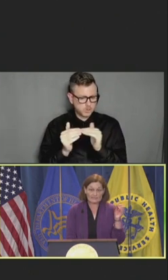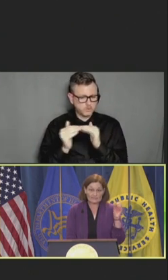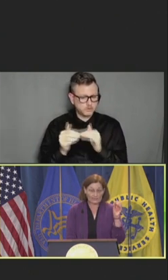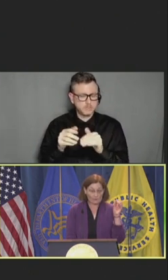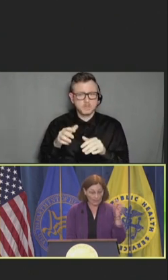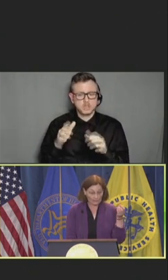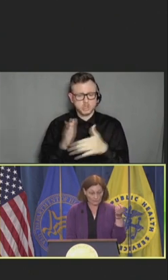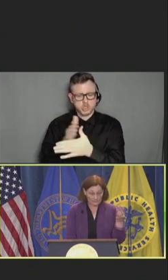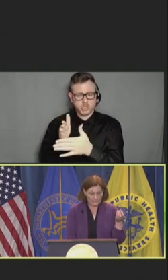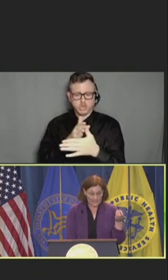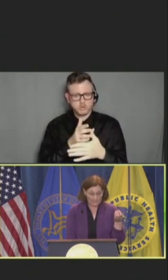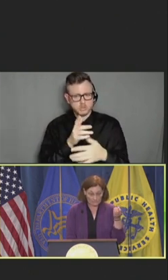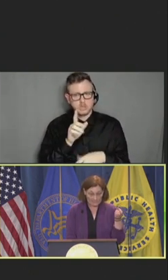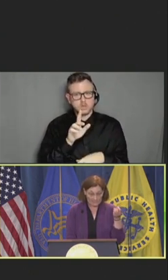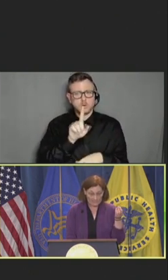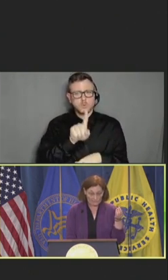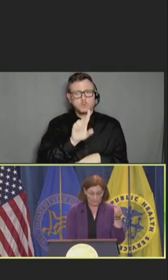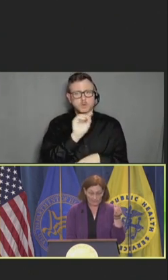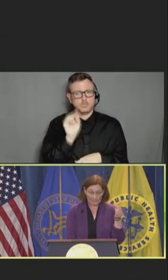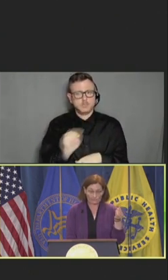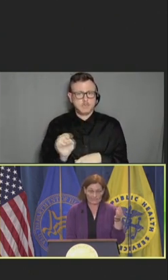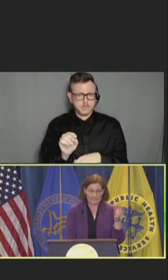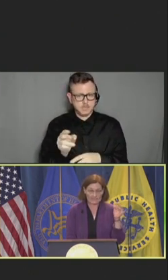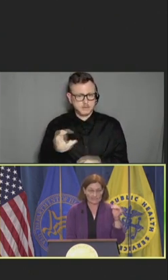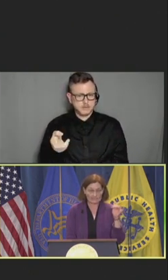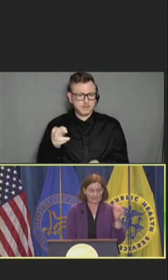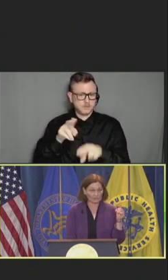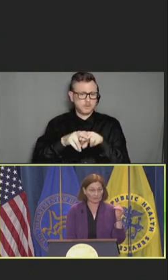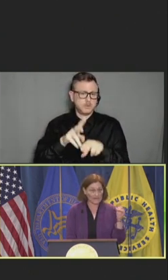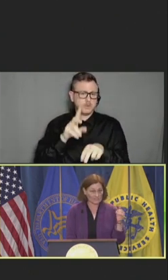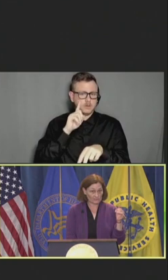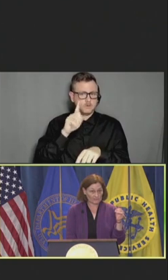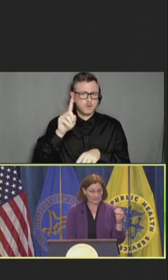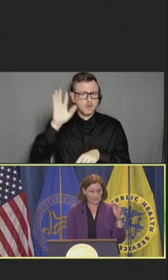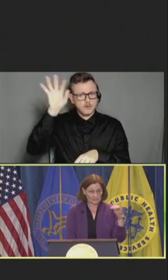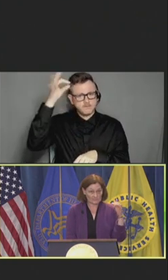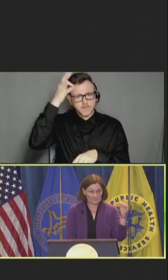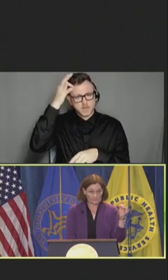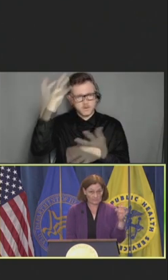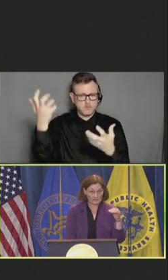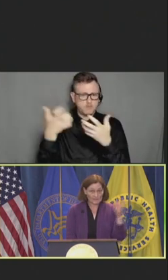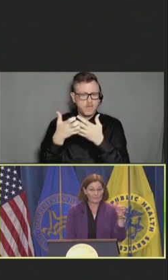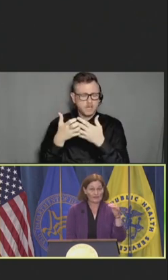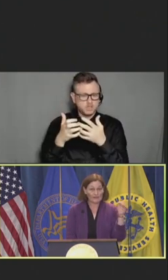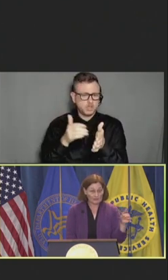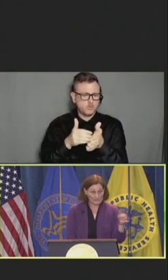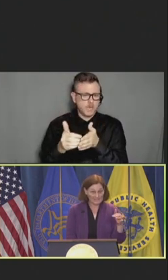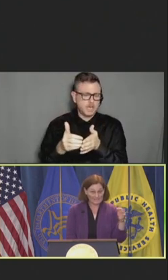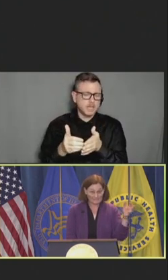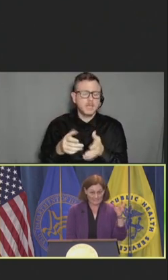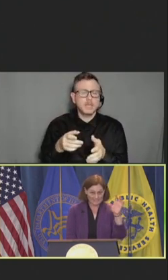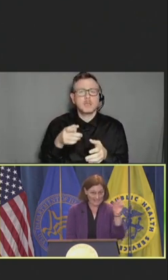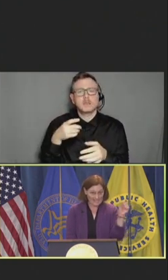a 1 percentage point increase in the federal matching rate, which is the money that we give to states.